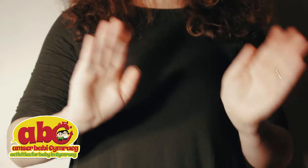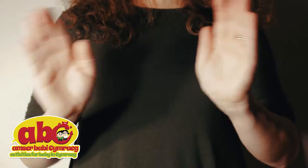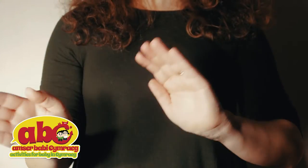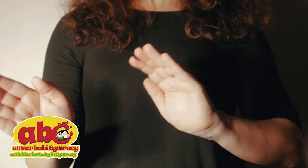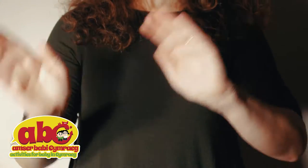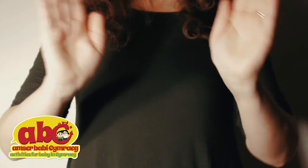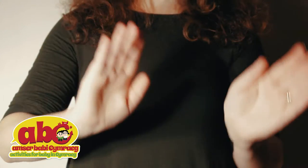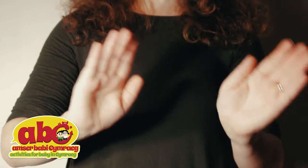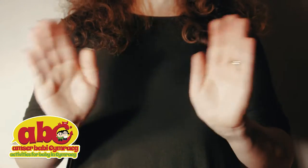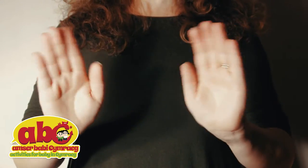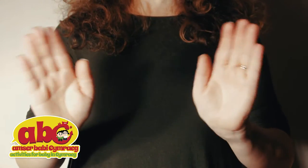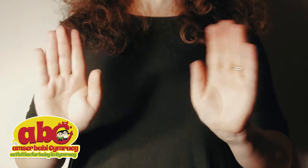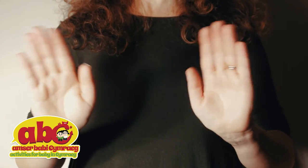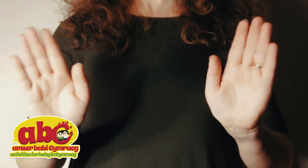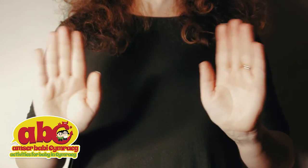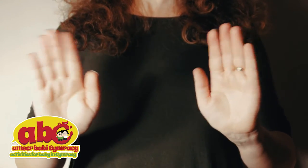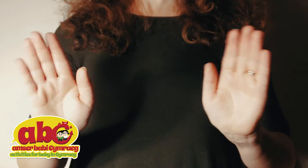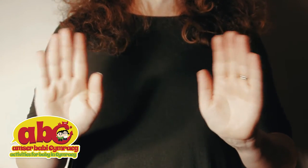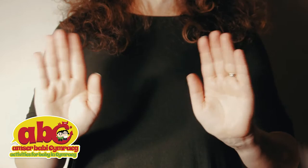and wave like this